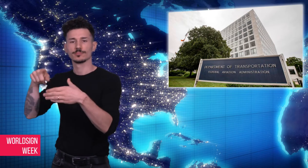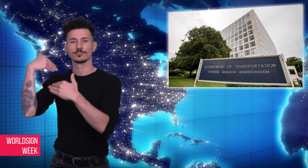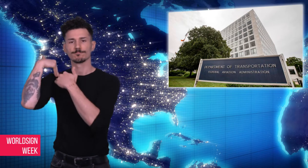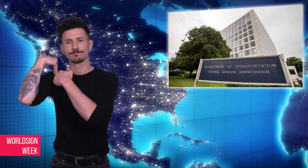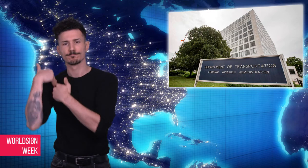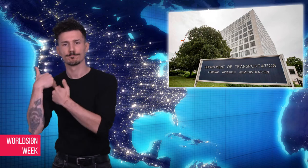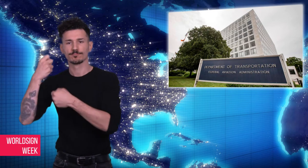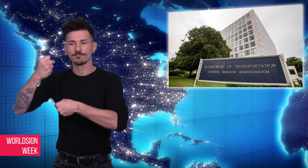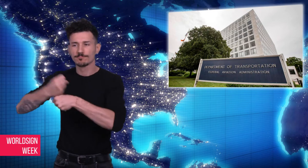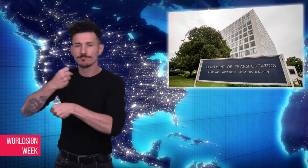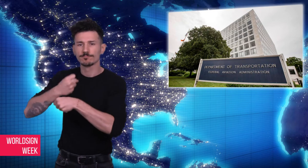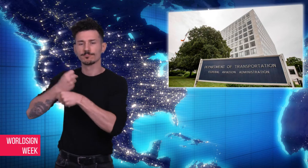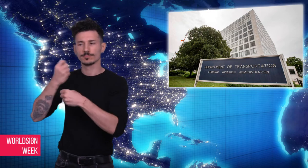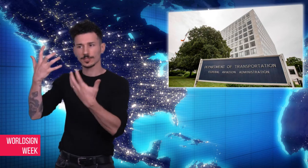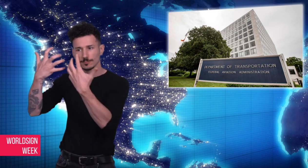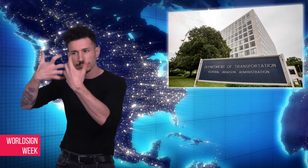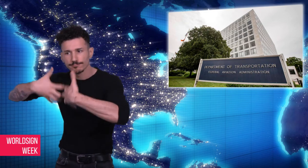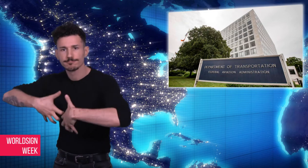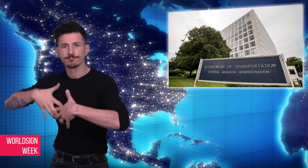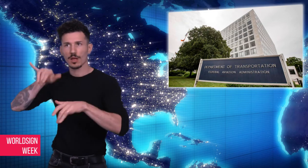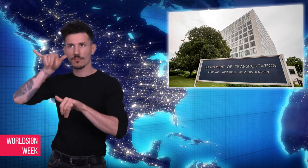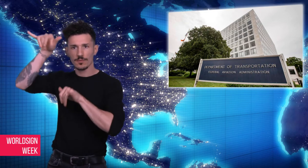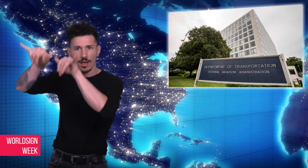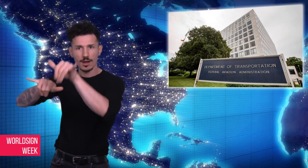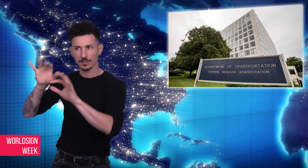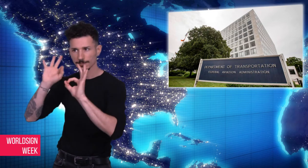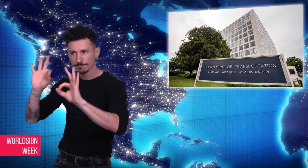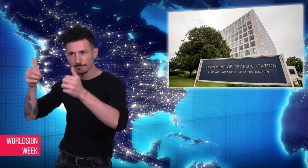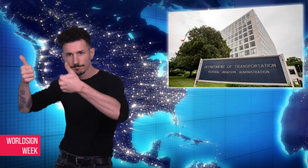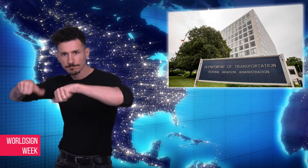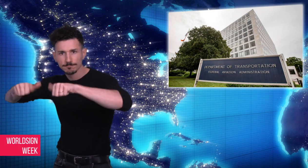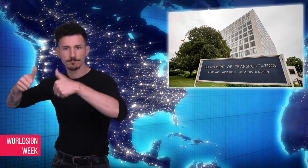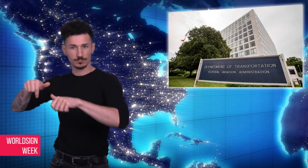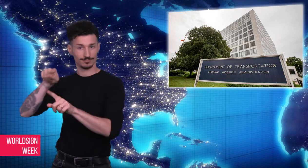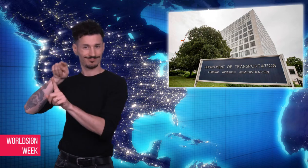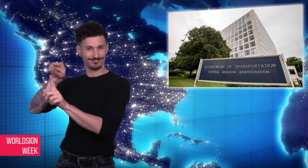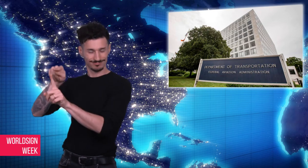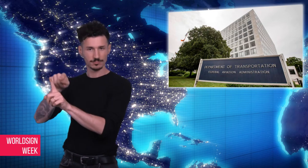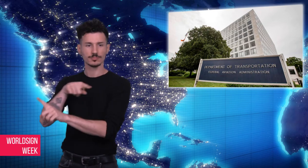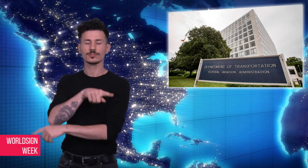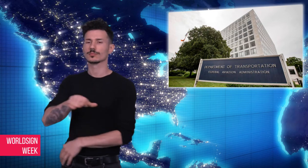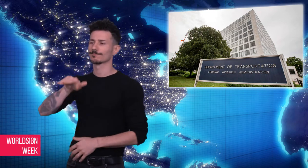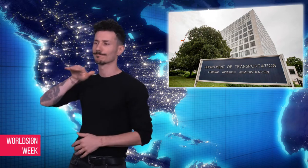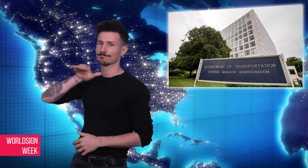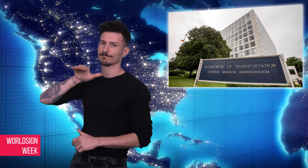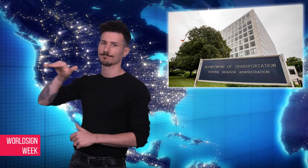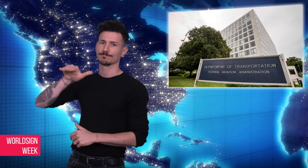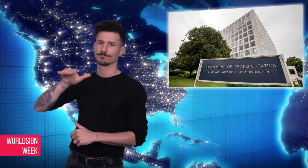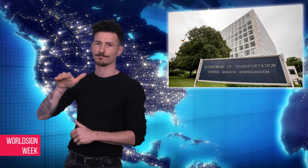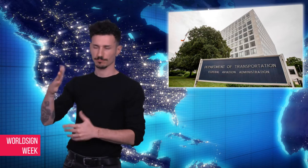Administration, a federal agency that regulates flying to